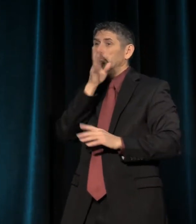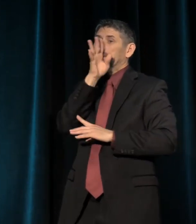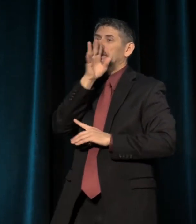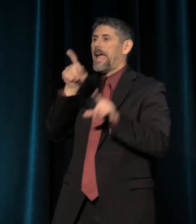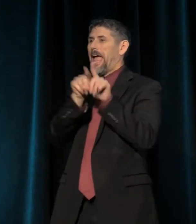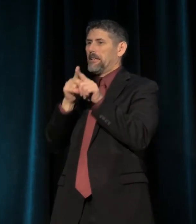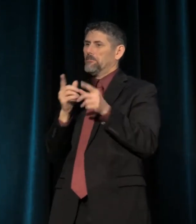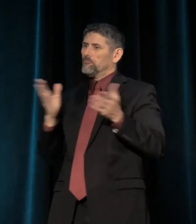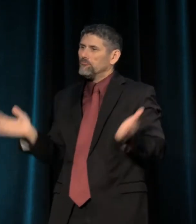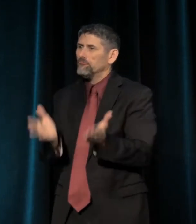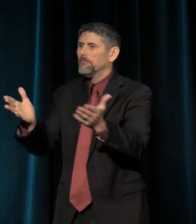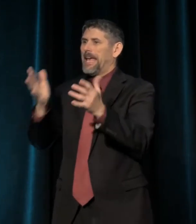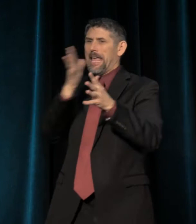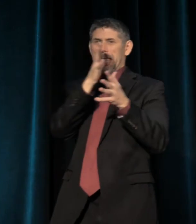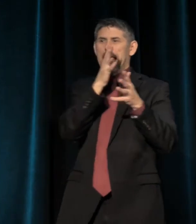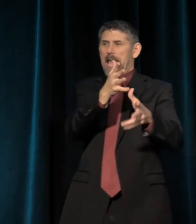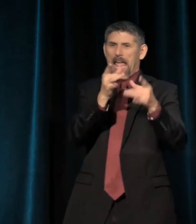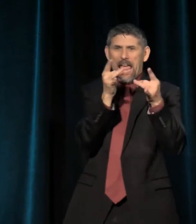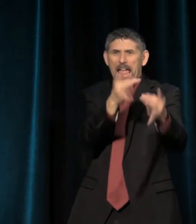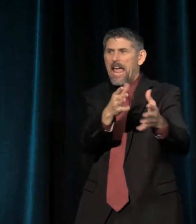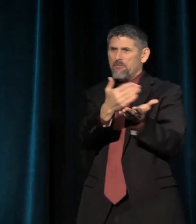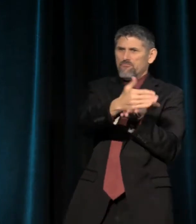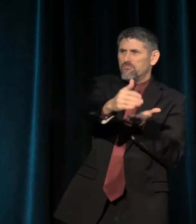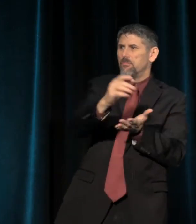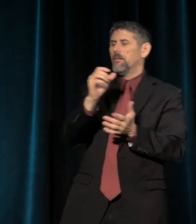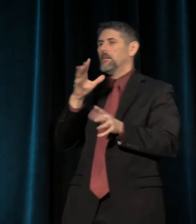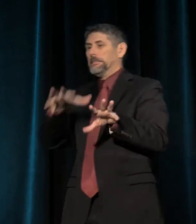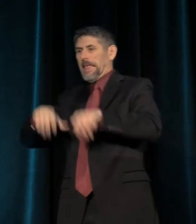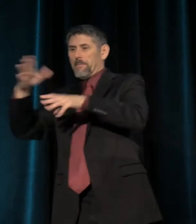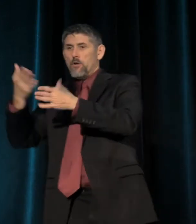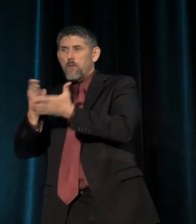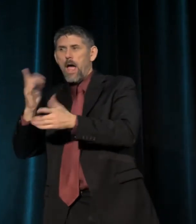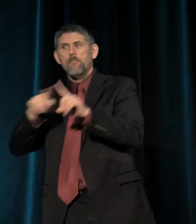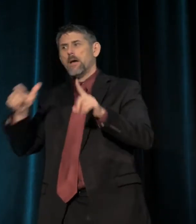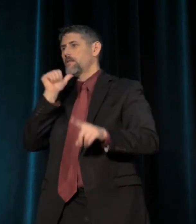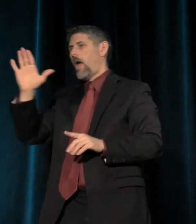who are eager to claim their rights, but not their responsibilities.